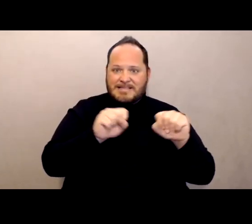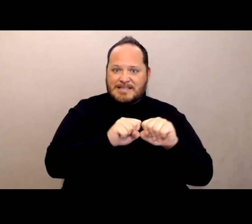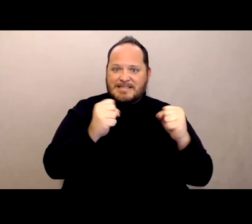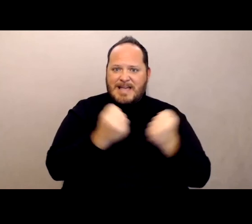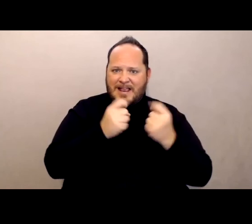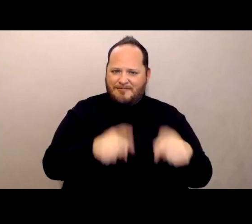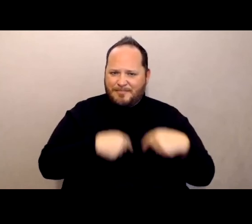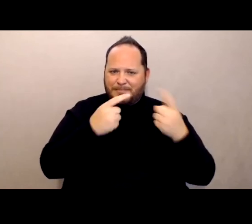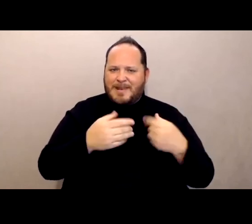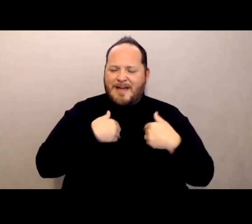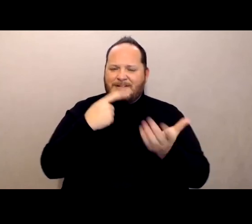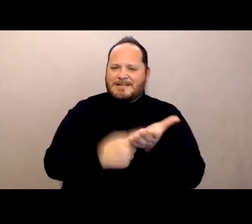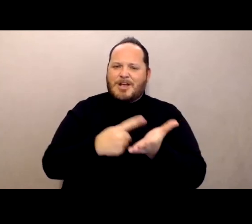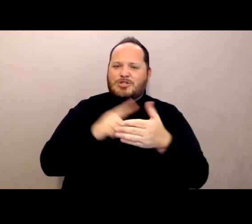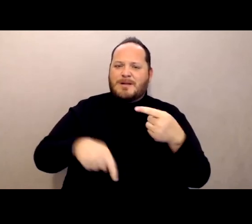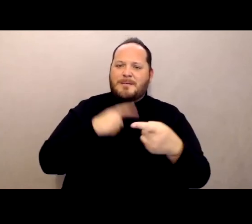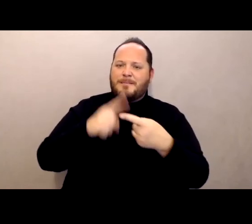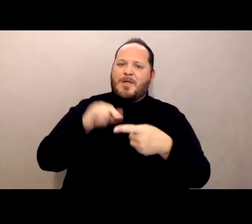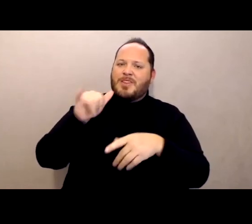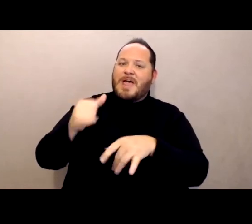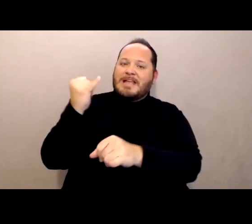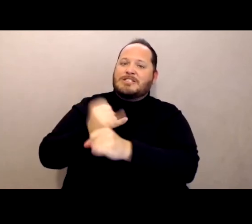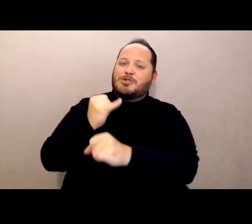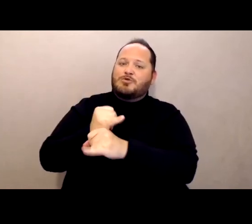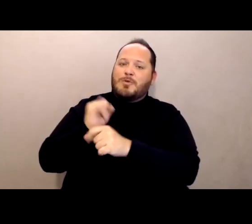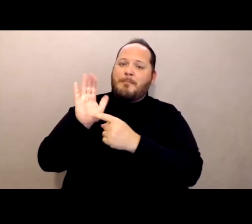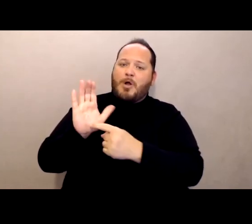about institutional models of care and congregate living settings.